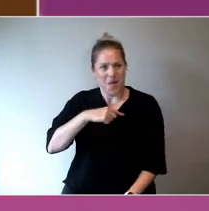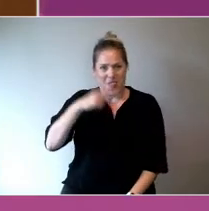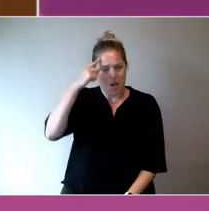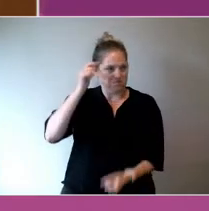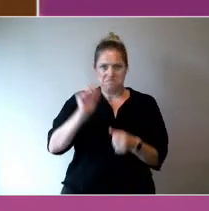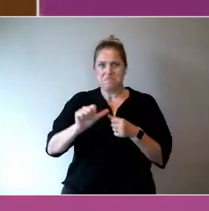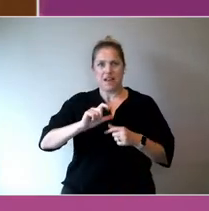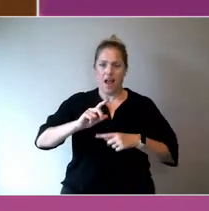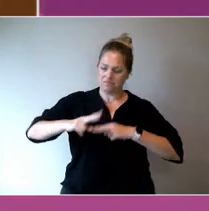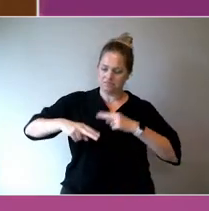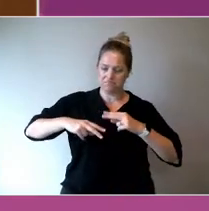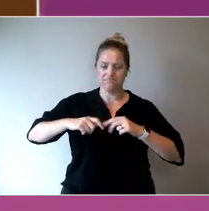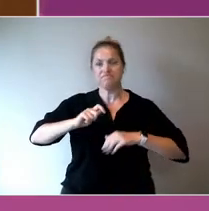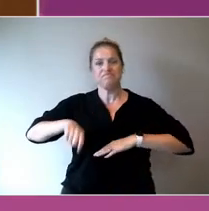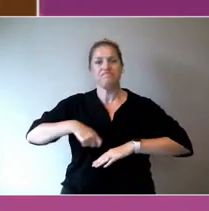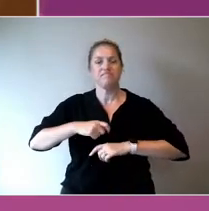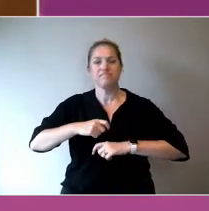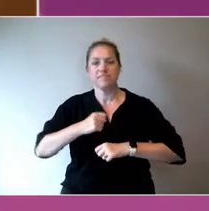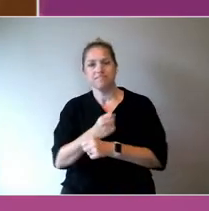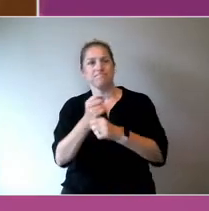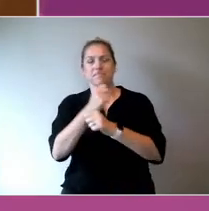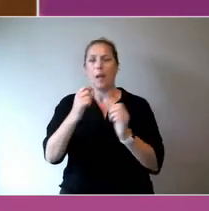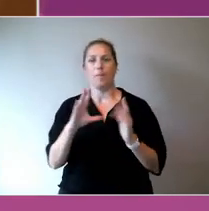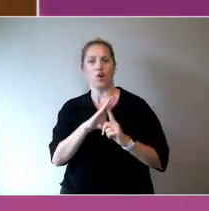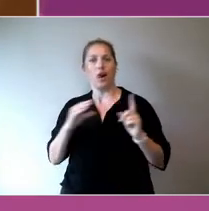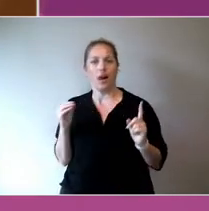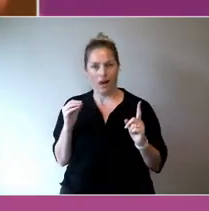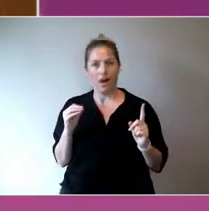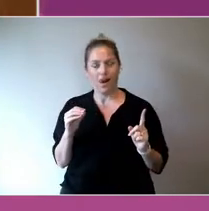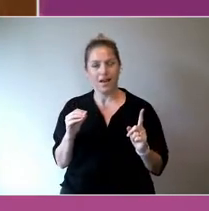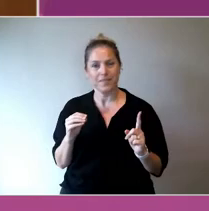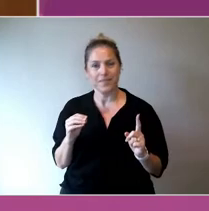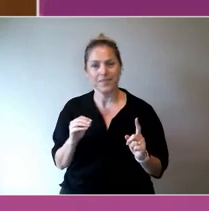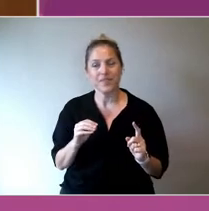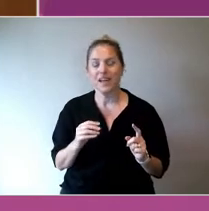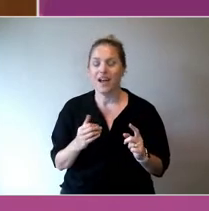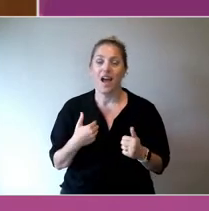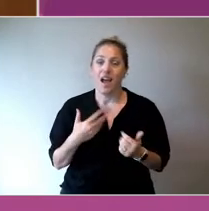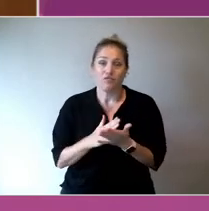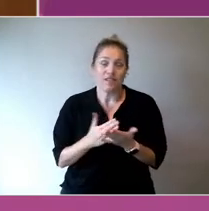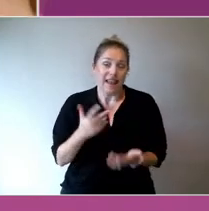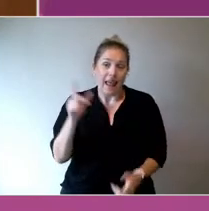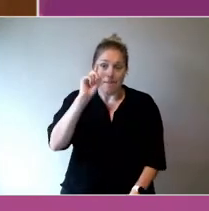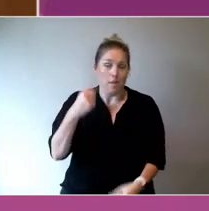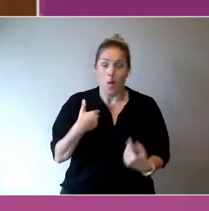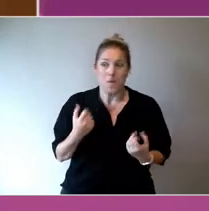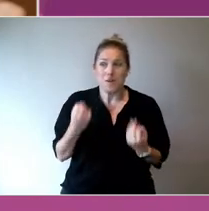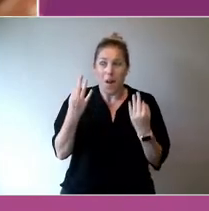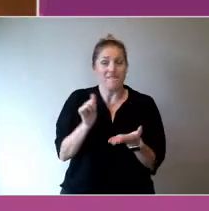So, what we're doing, of course, we don't have an answer, but we moved out to some of